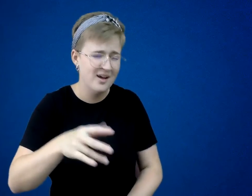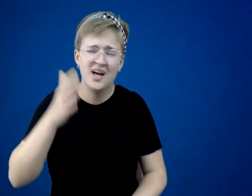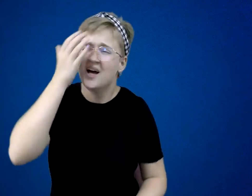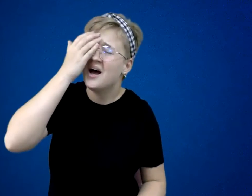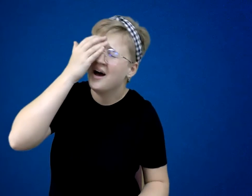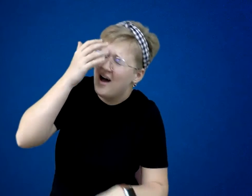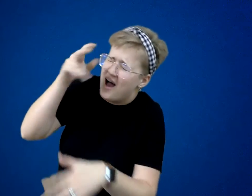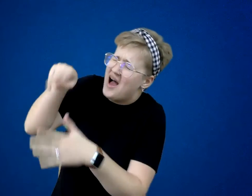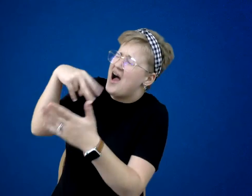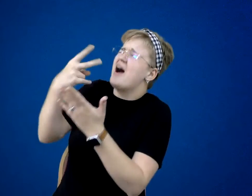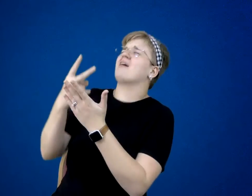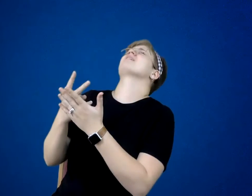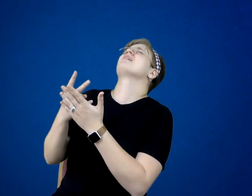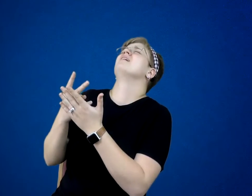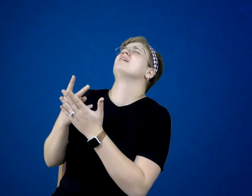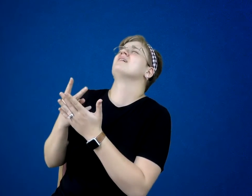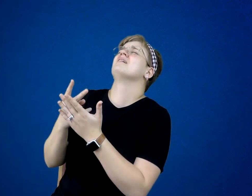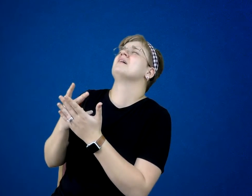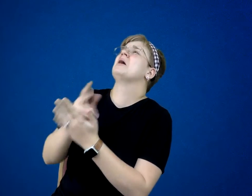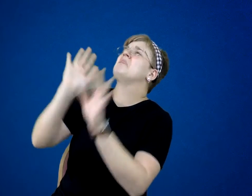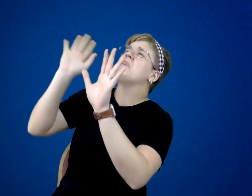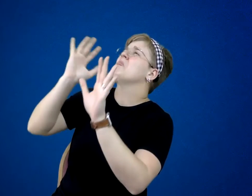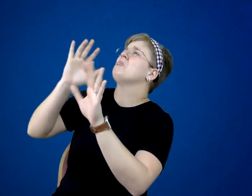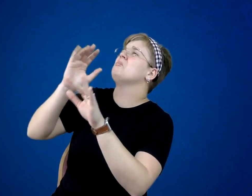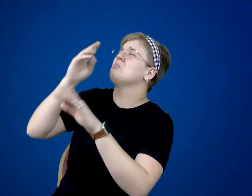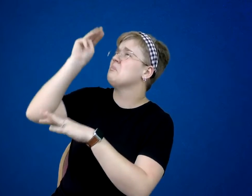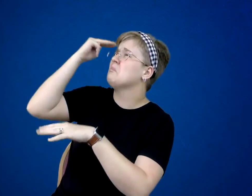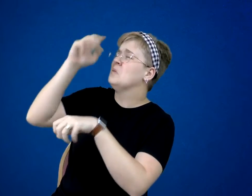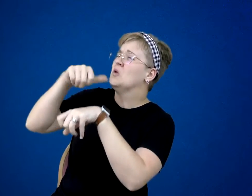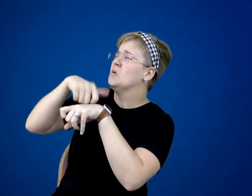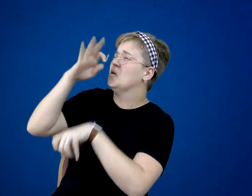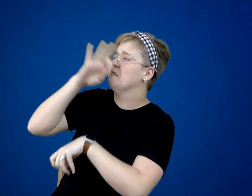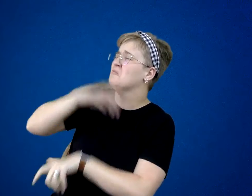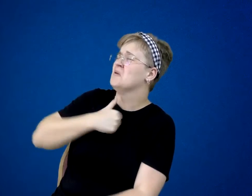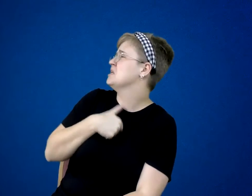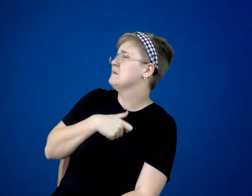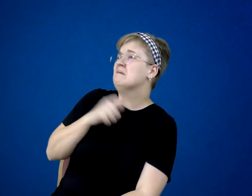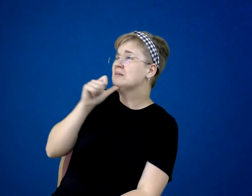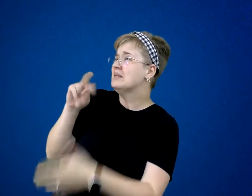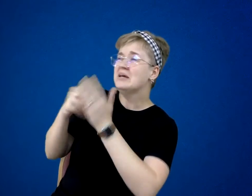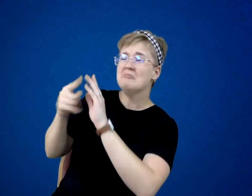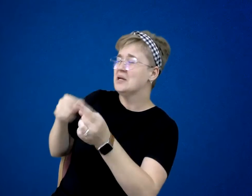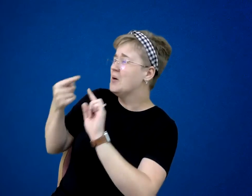“I didn’t mean any harm, Mr. Stone Fox,” little Willy said as he picked himself up